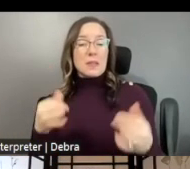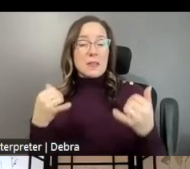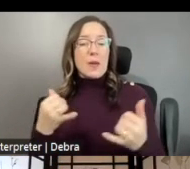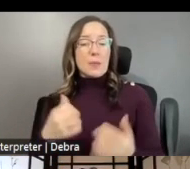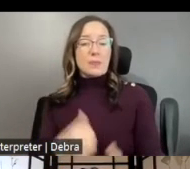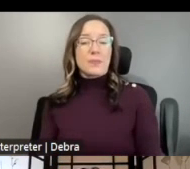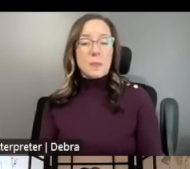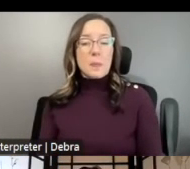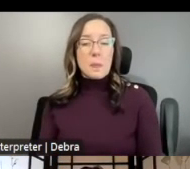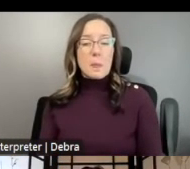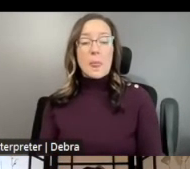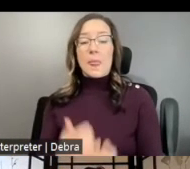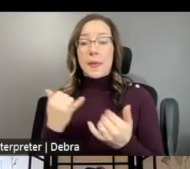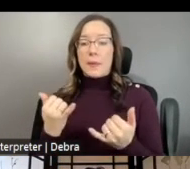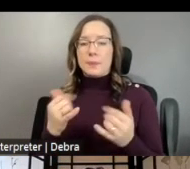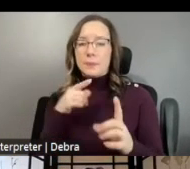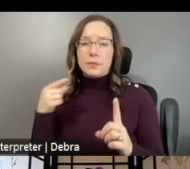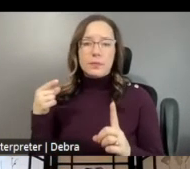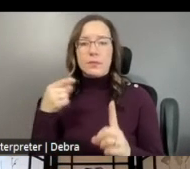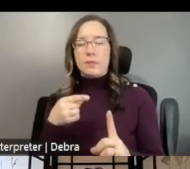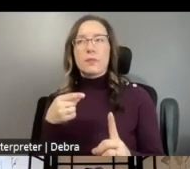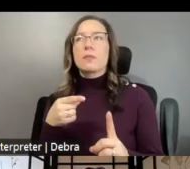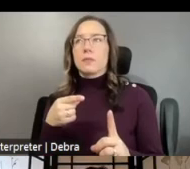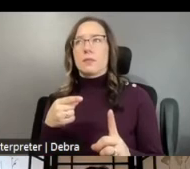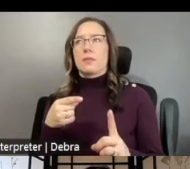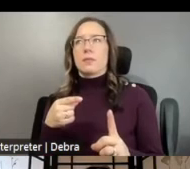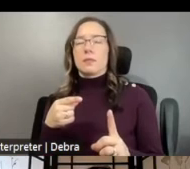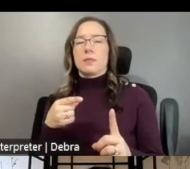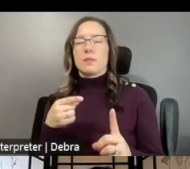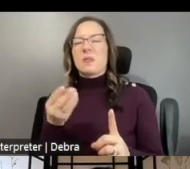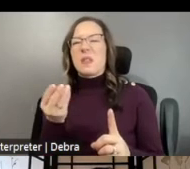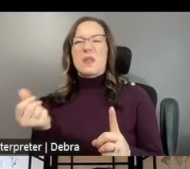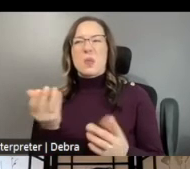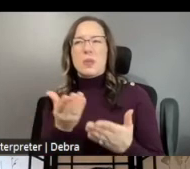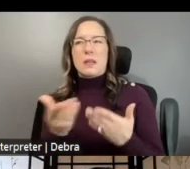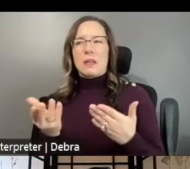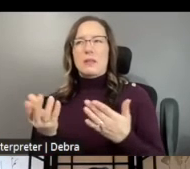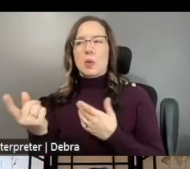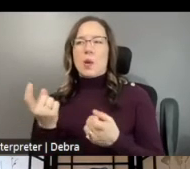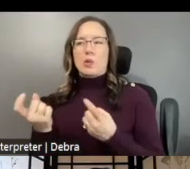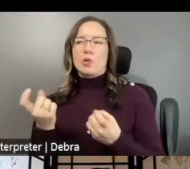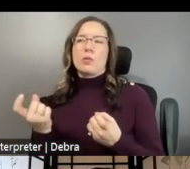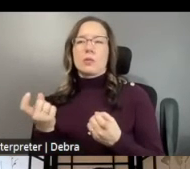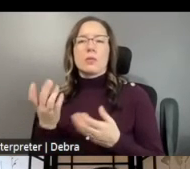AND I JUST WANT TO MAKE A POINT OF A COUPLE OF QUESTIONS THAT SOME OF APPLICANTS DON'T ALWAYS